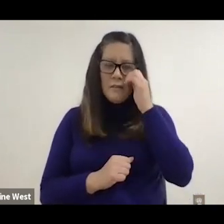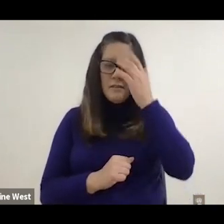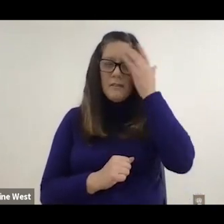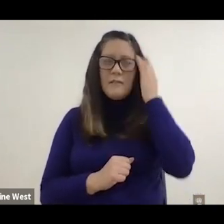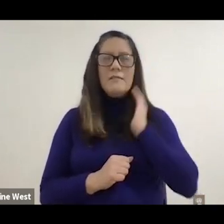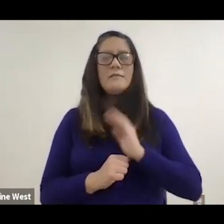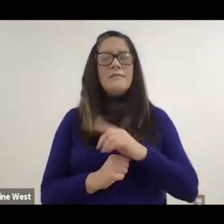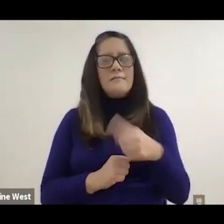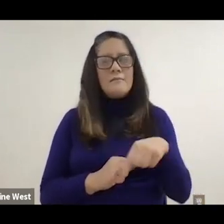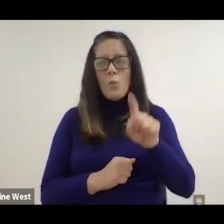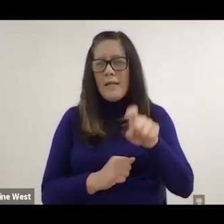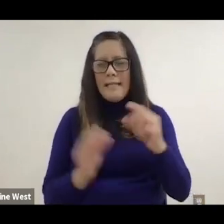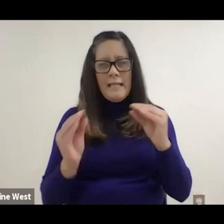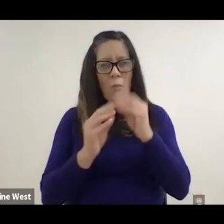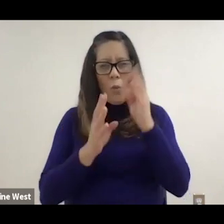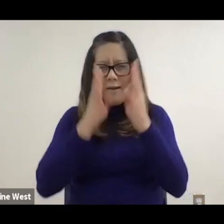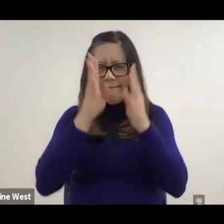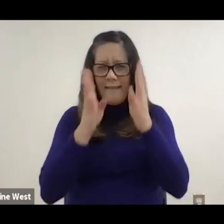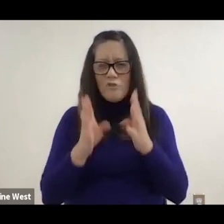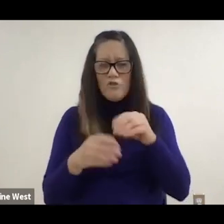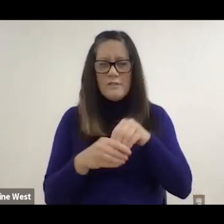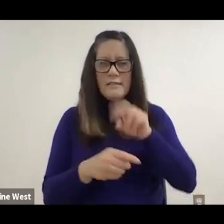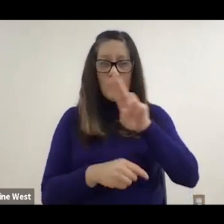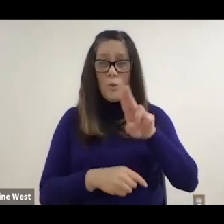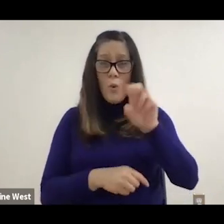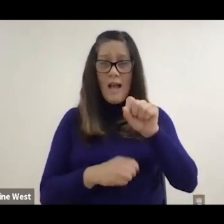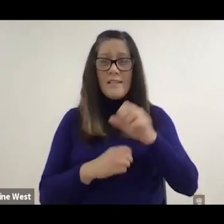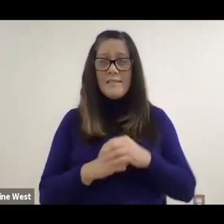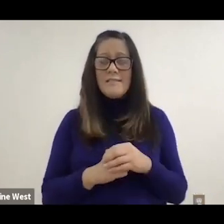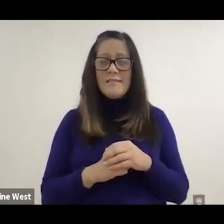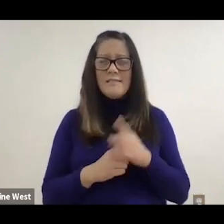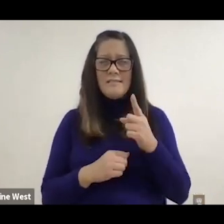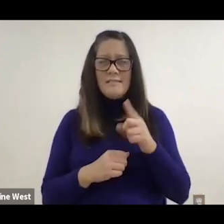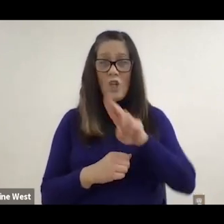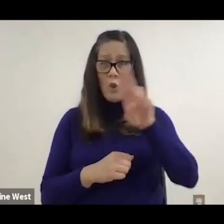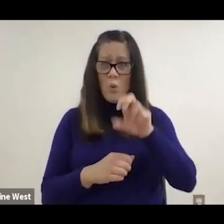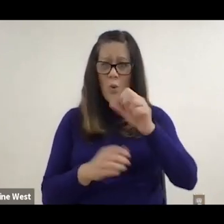more inventors in the United States. We will not. We're falling behind in the